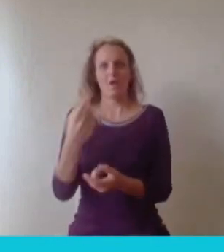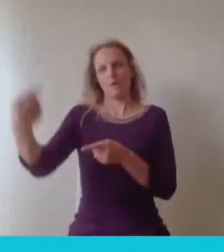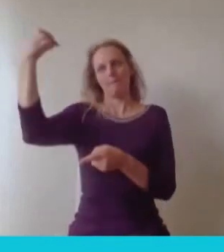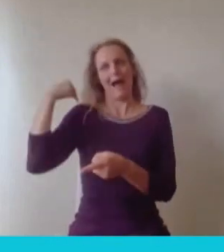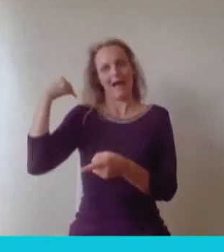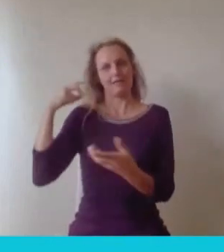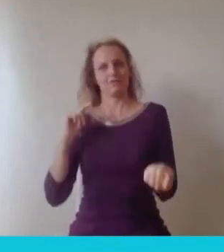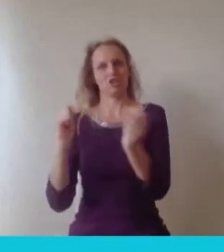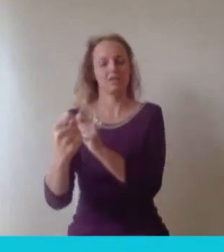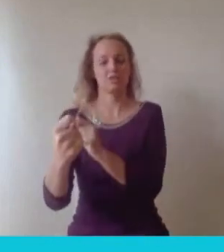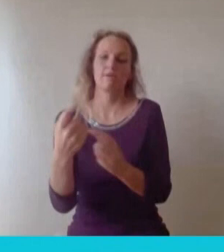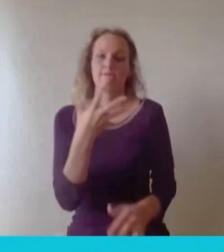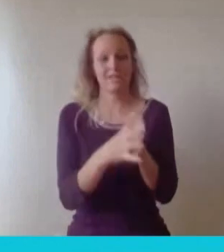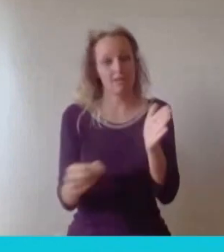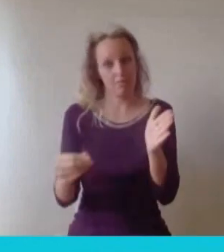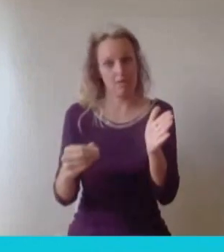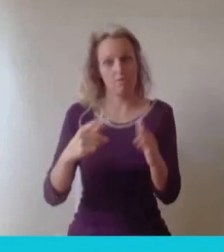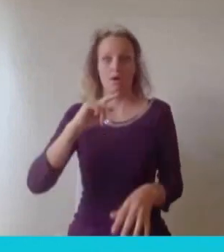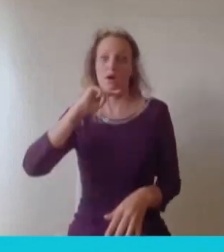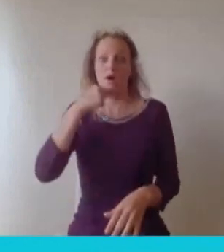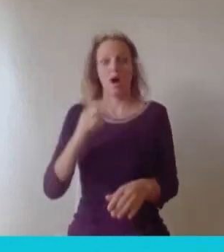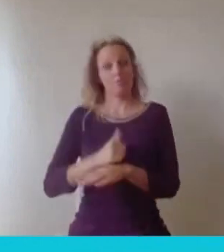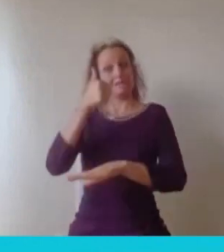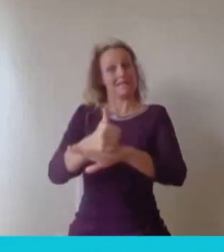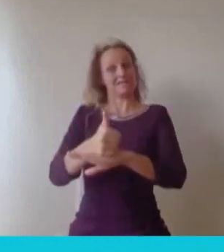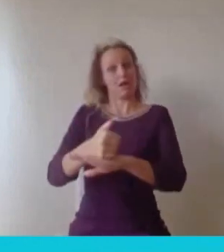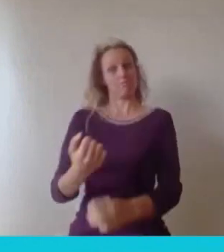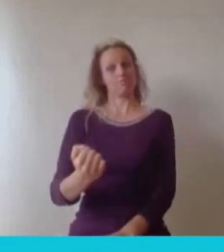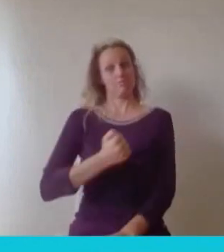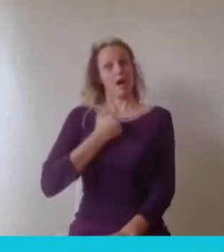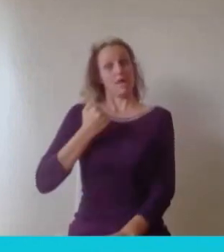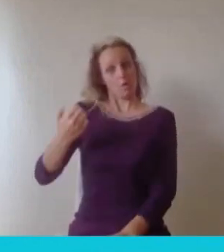So two and a half years to start a company. I was very lucky that no one